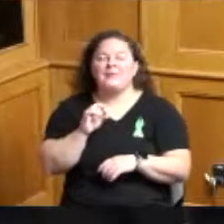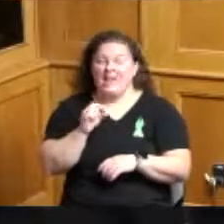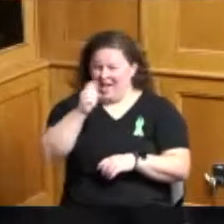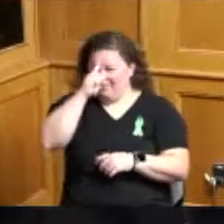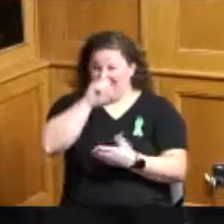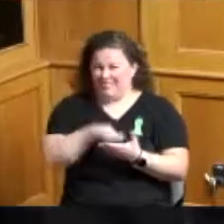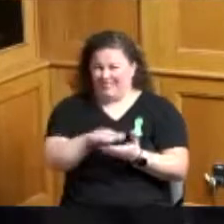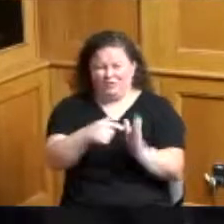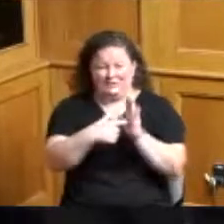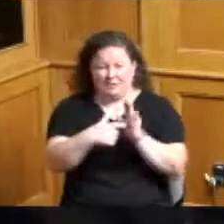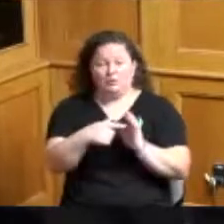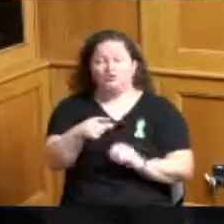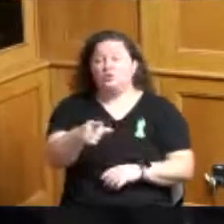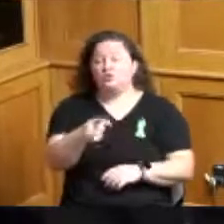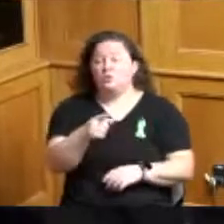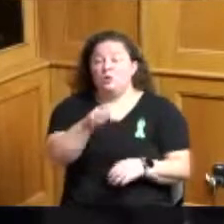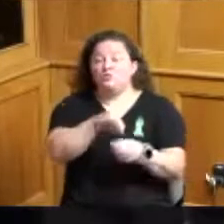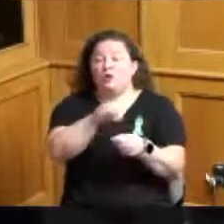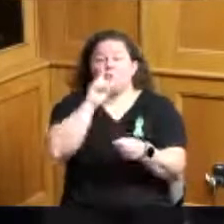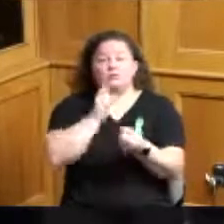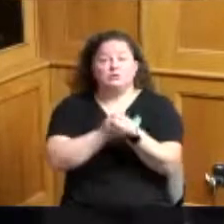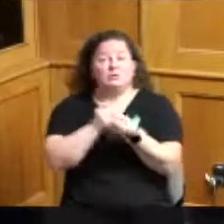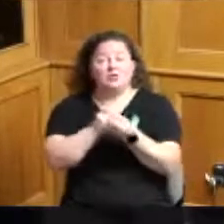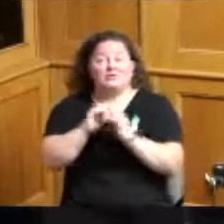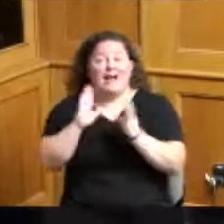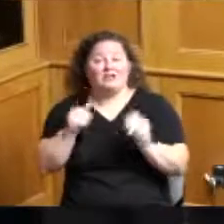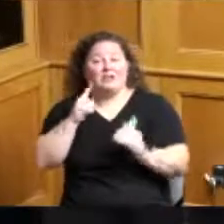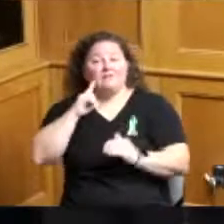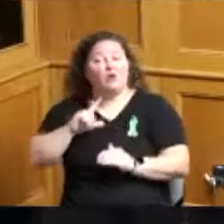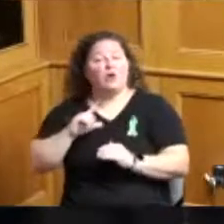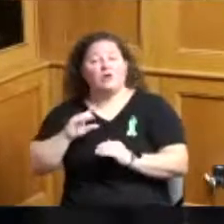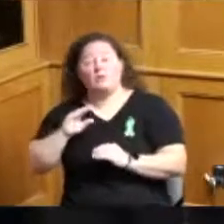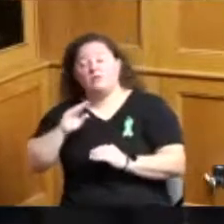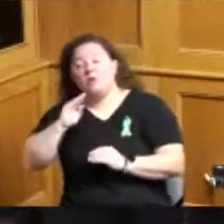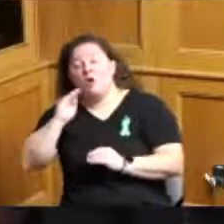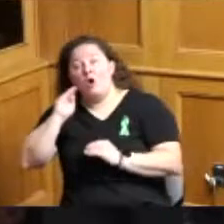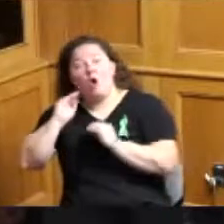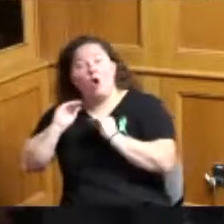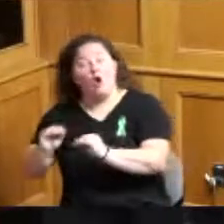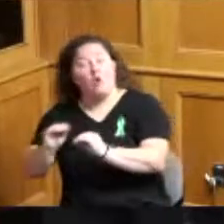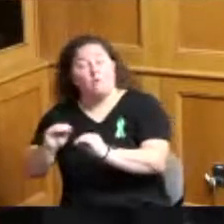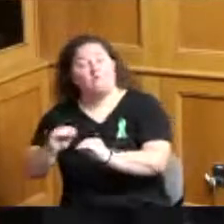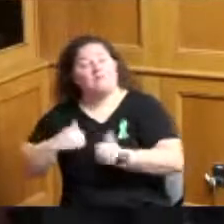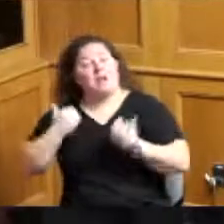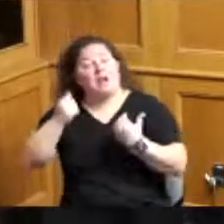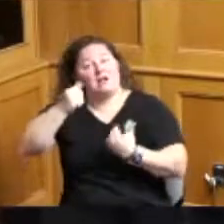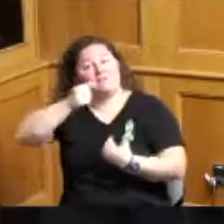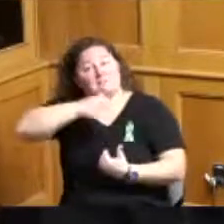supportive housing for a homeless young mothers if you look at your or perform recommendations